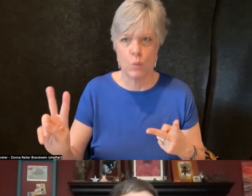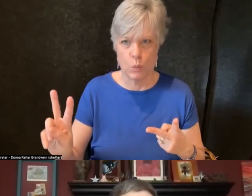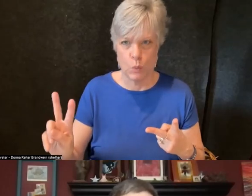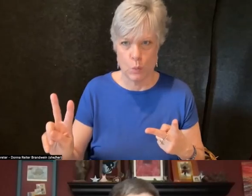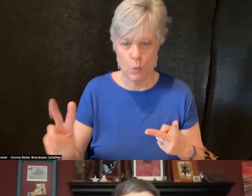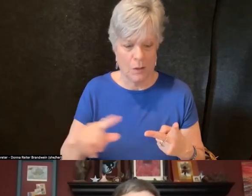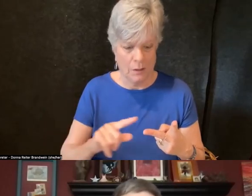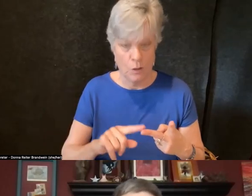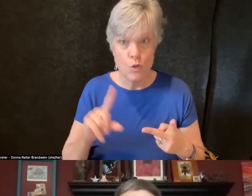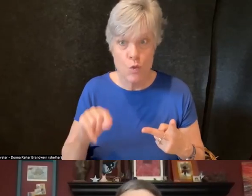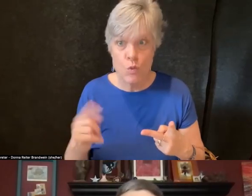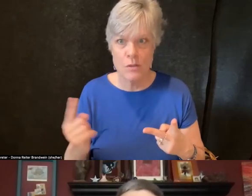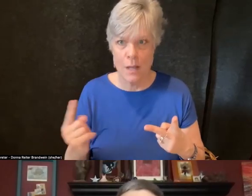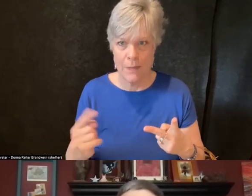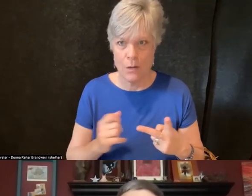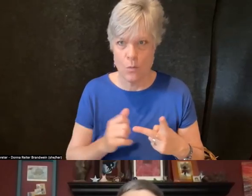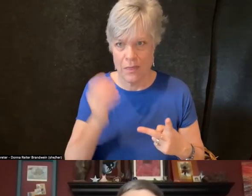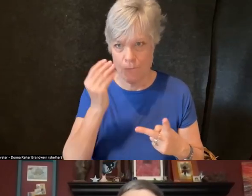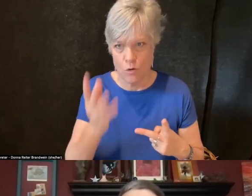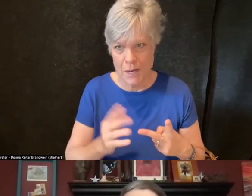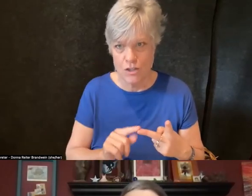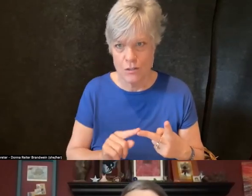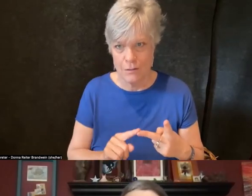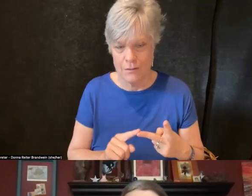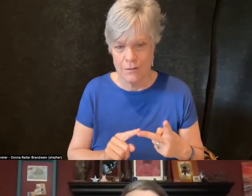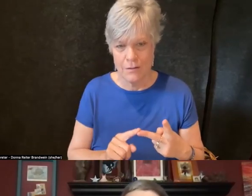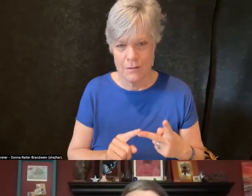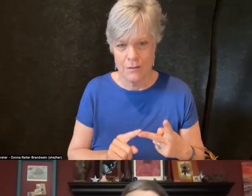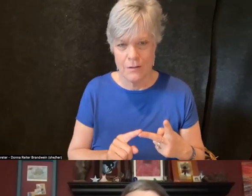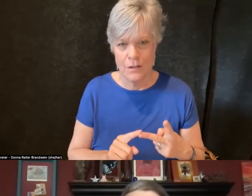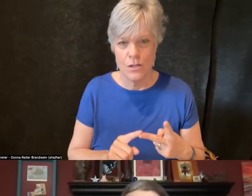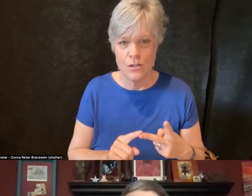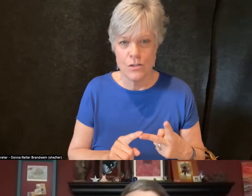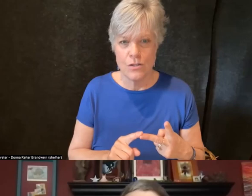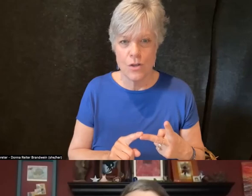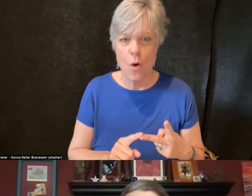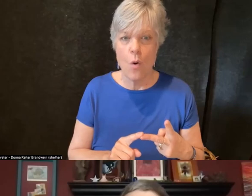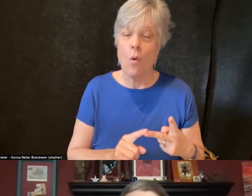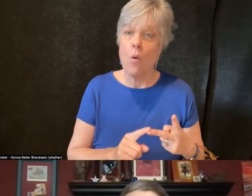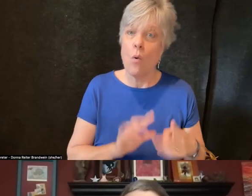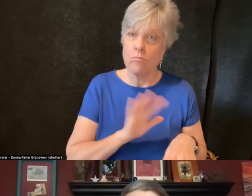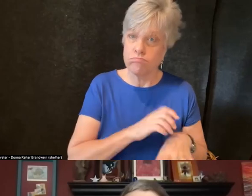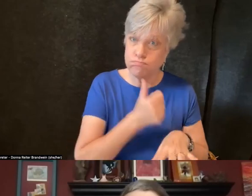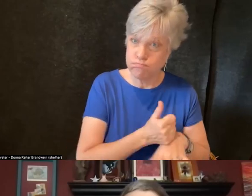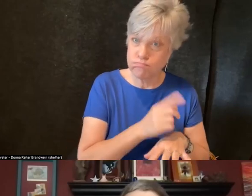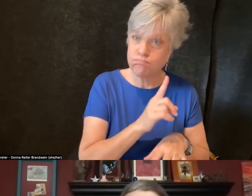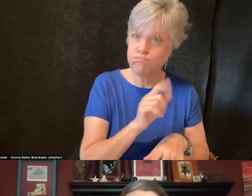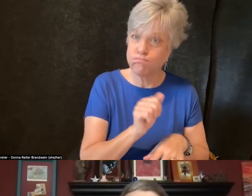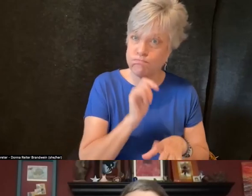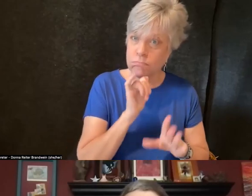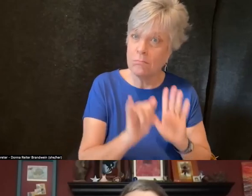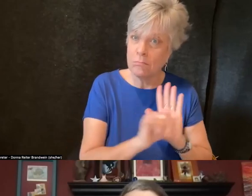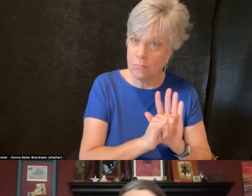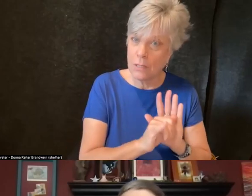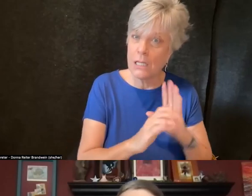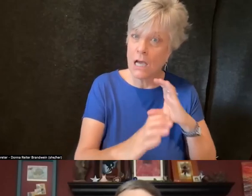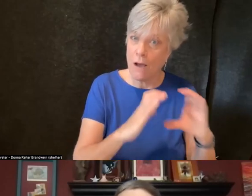So I think having the disability identity and conversation be more, quote, visible